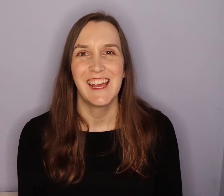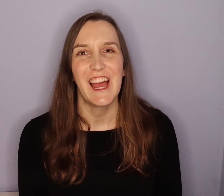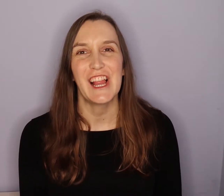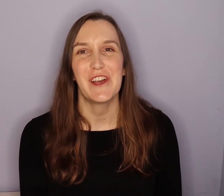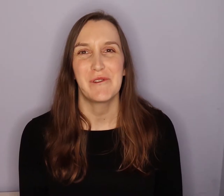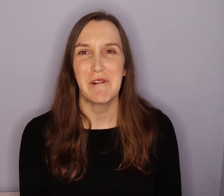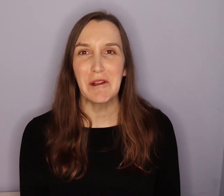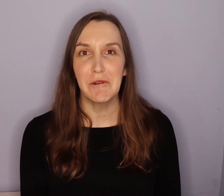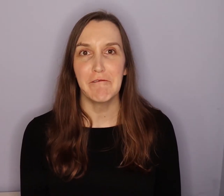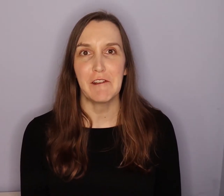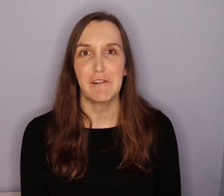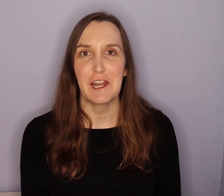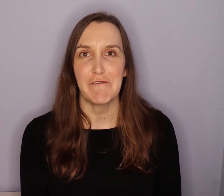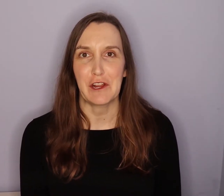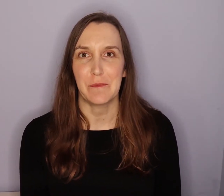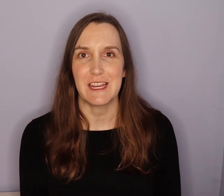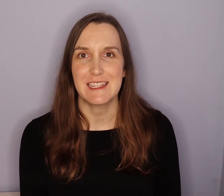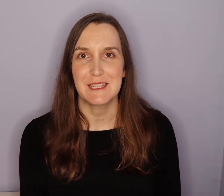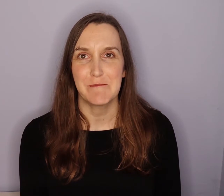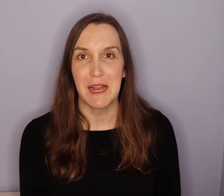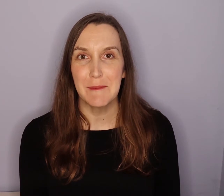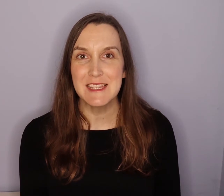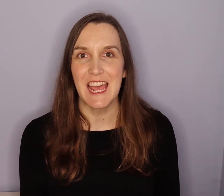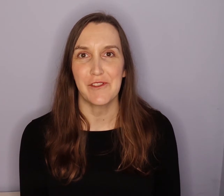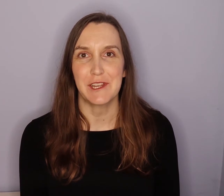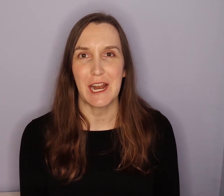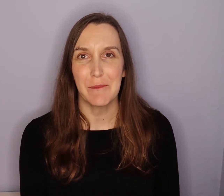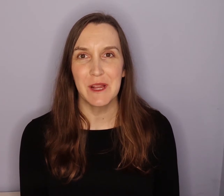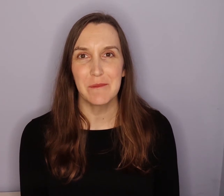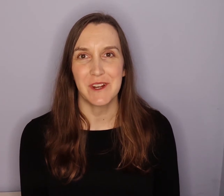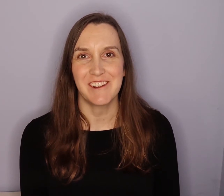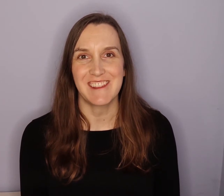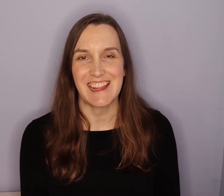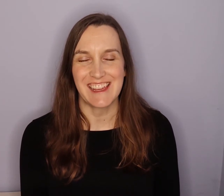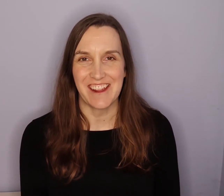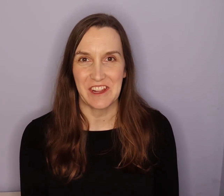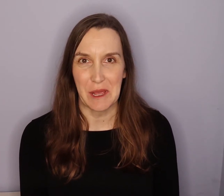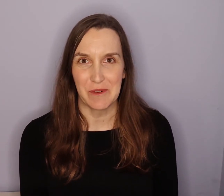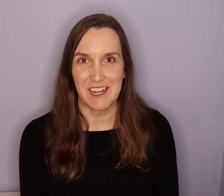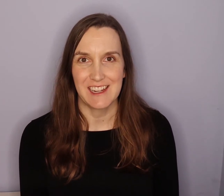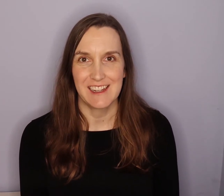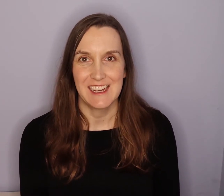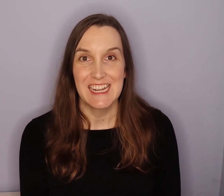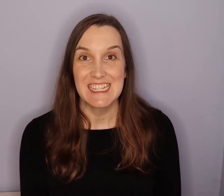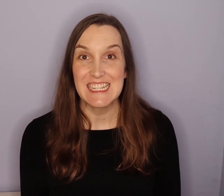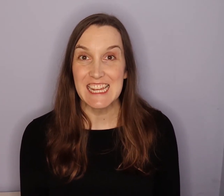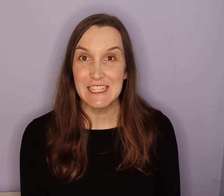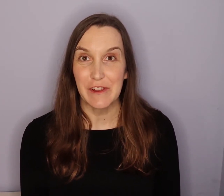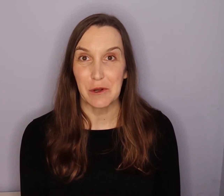Hello and welcome to Fun Friday, Fingerplays. My name is Katharine I'm a librarian with LA County Library.